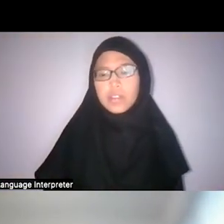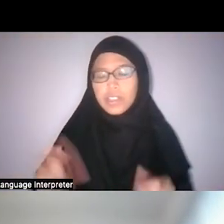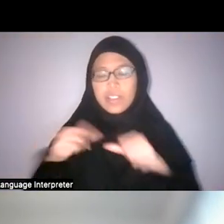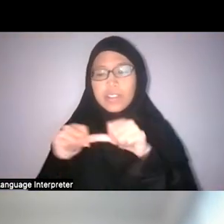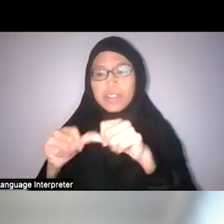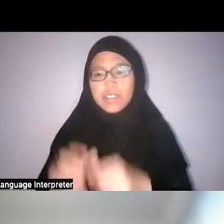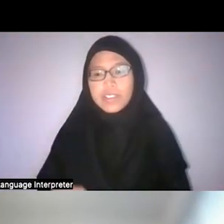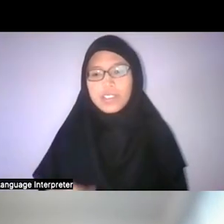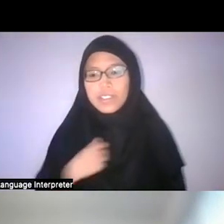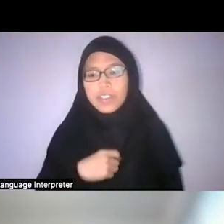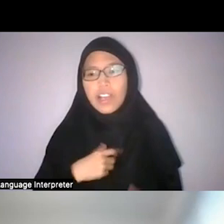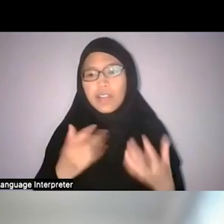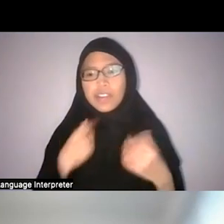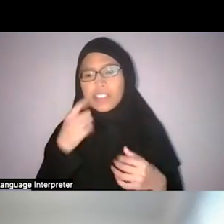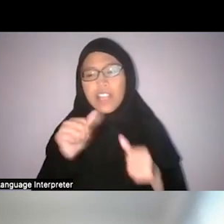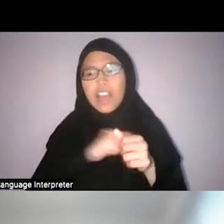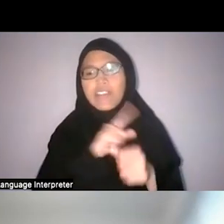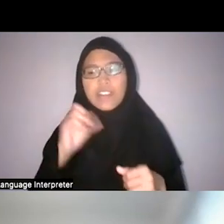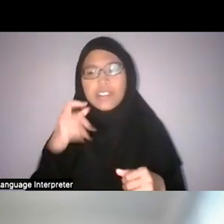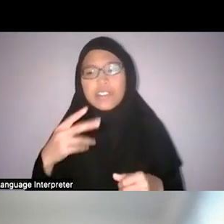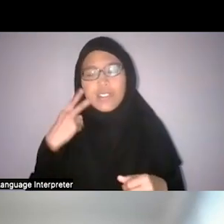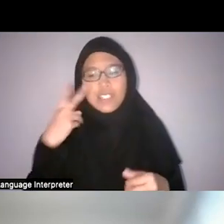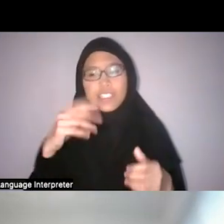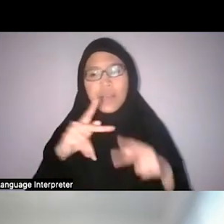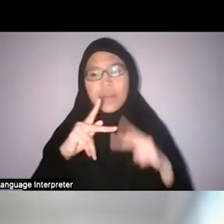Faris: I was just going to say everyone should go check out that permanent exhibition at the